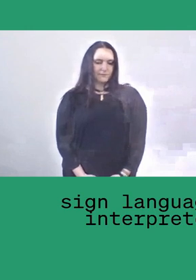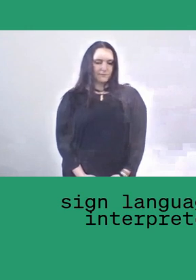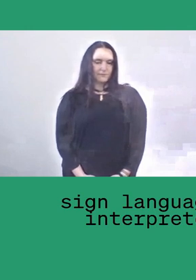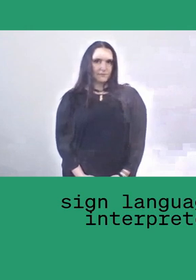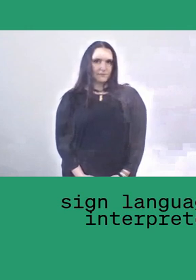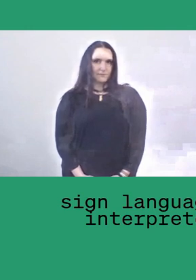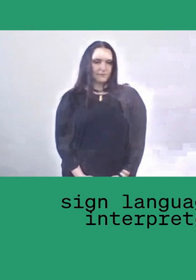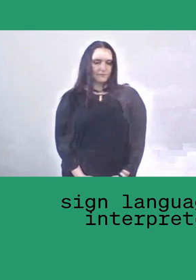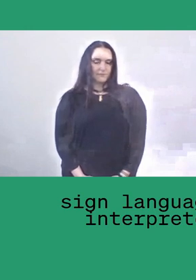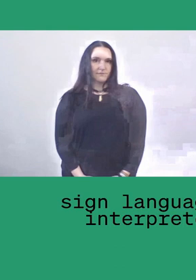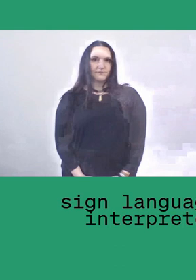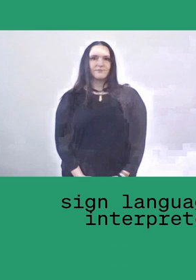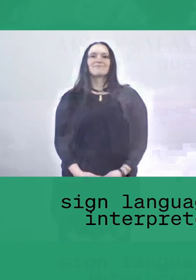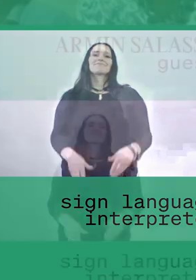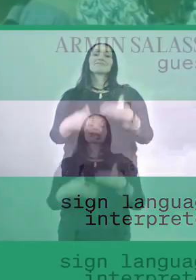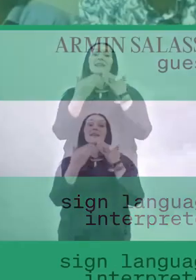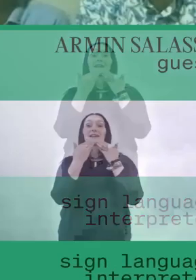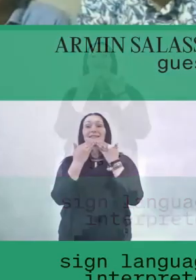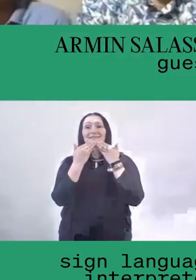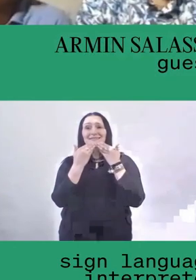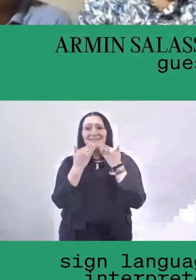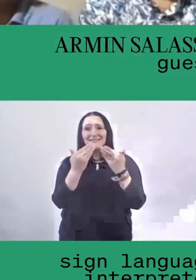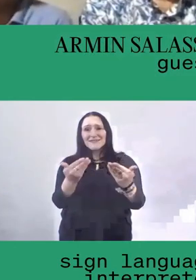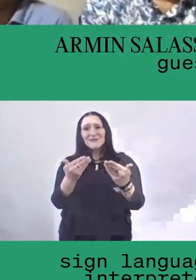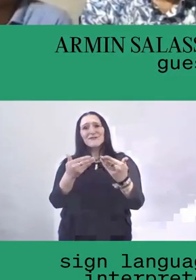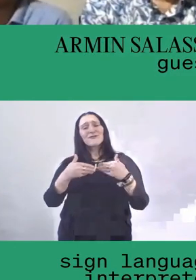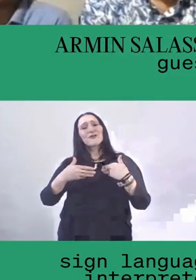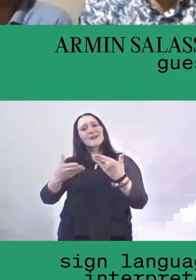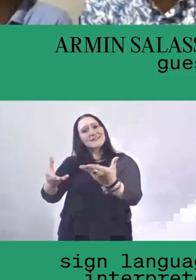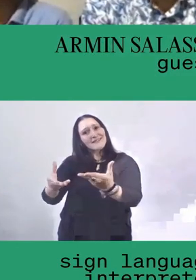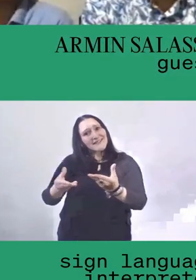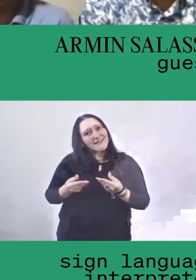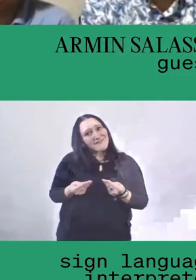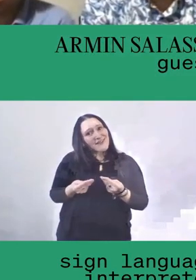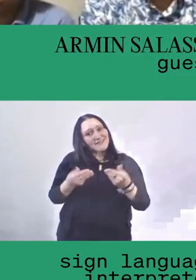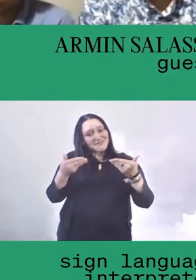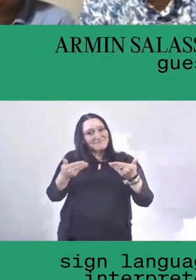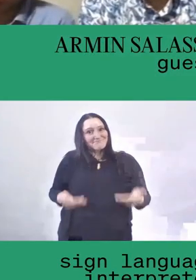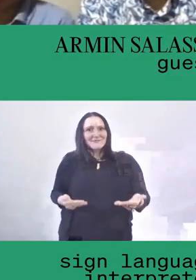So, thank you very much for inviting us. It's an honour for me to be here joining all of you.